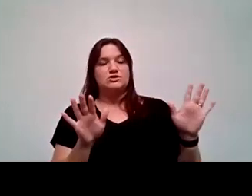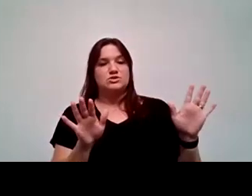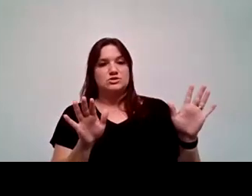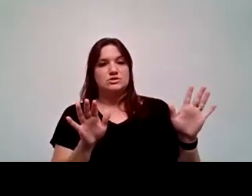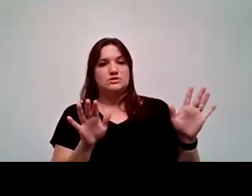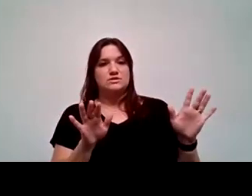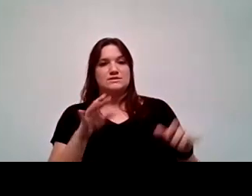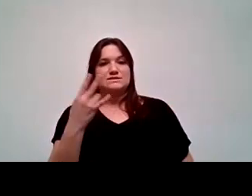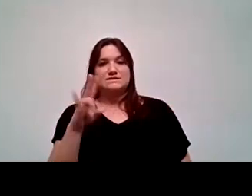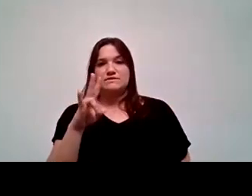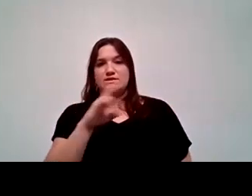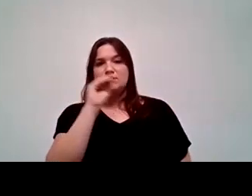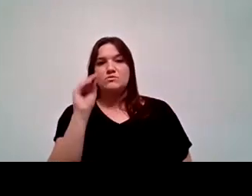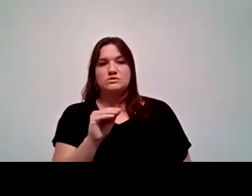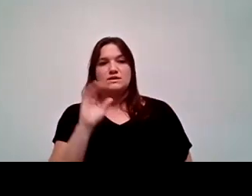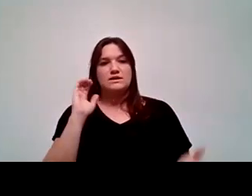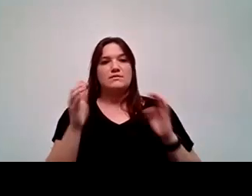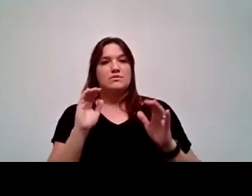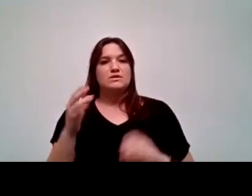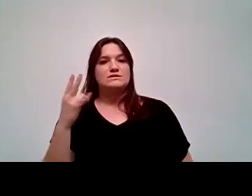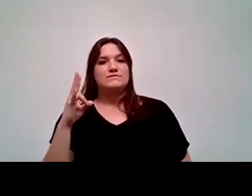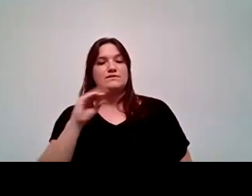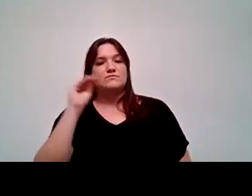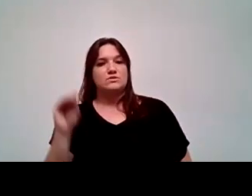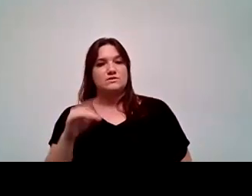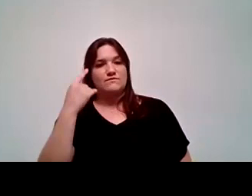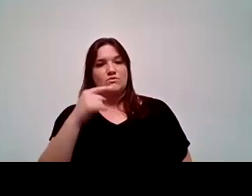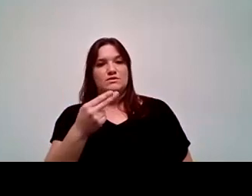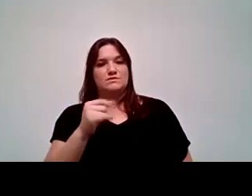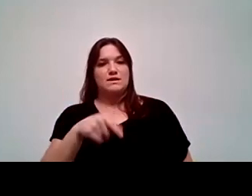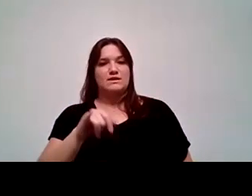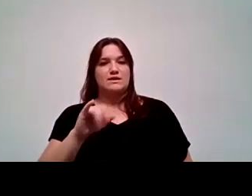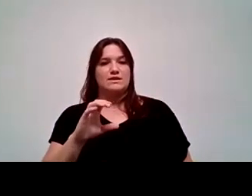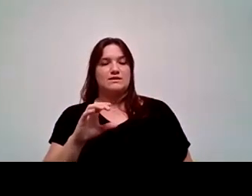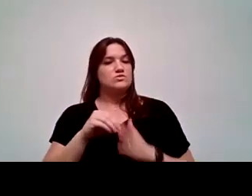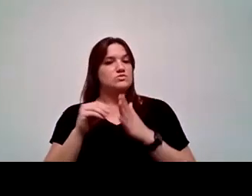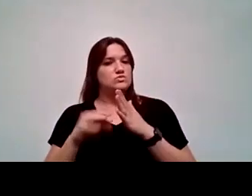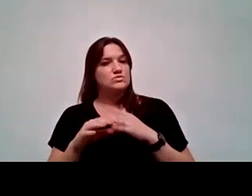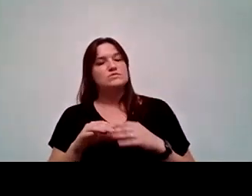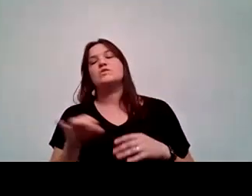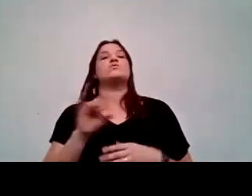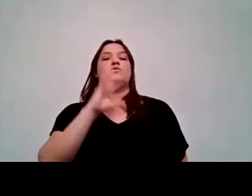17% compared to 17% for Hispanic students. And then finally, total awards.